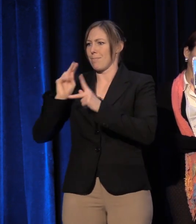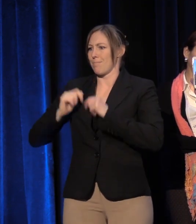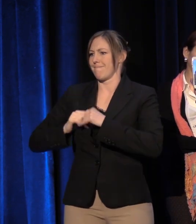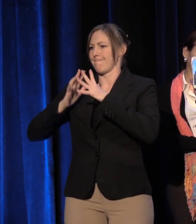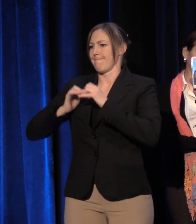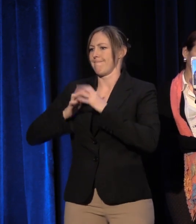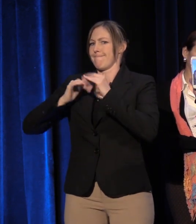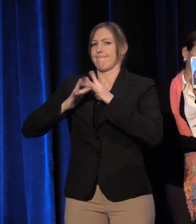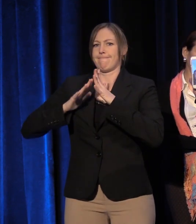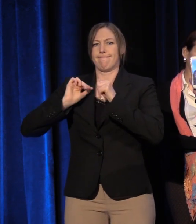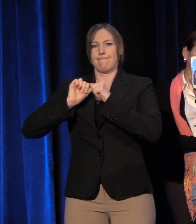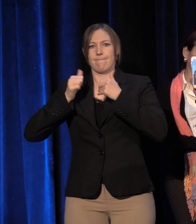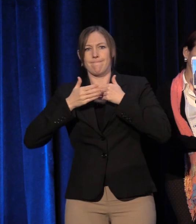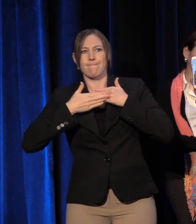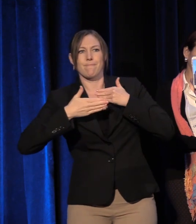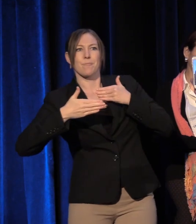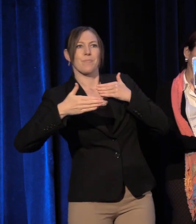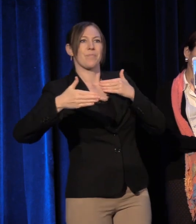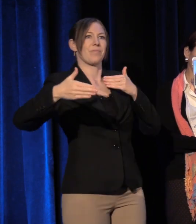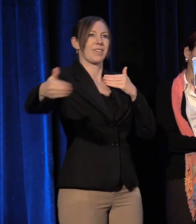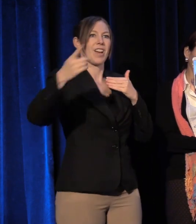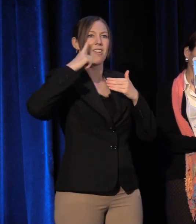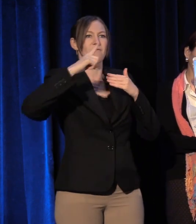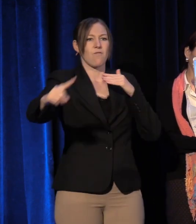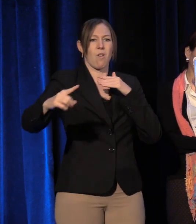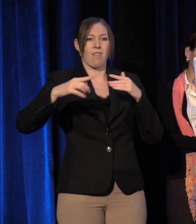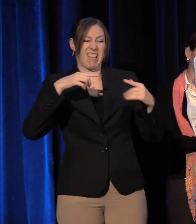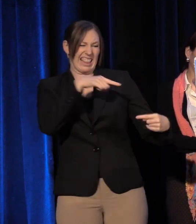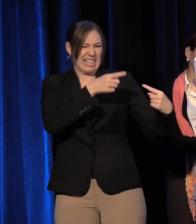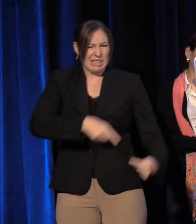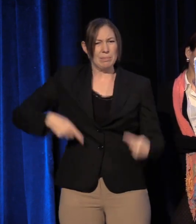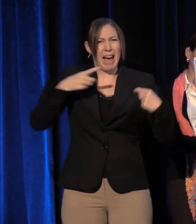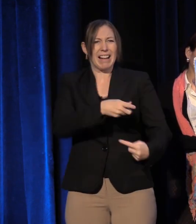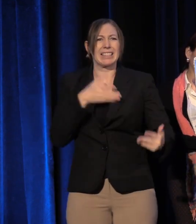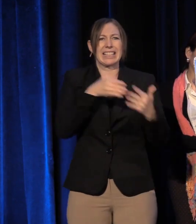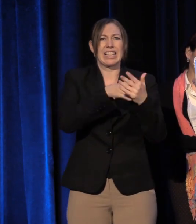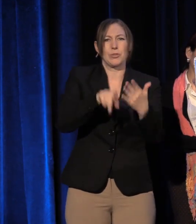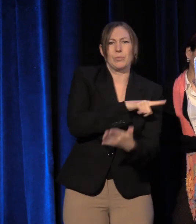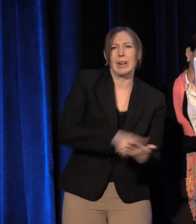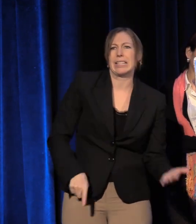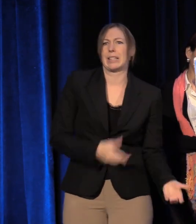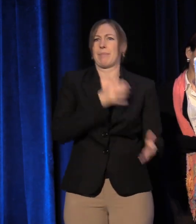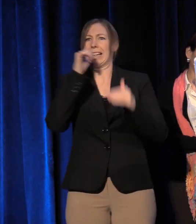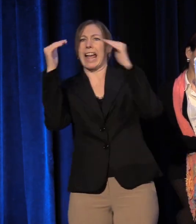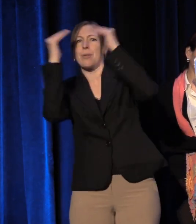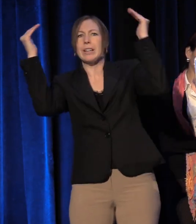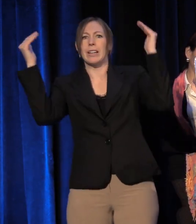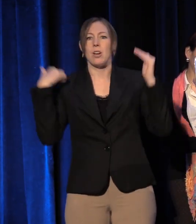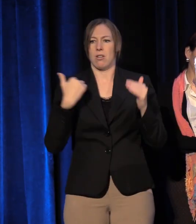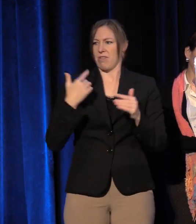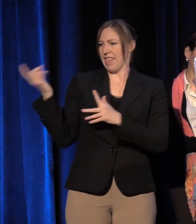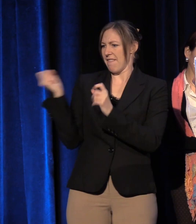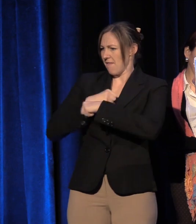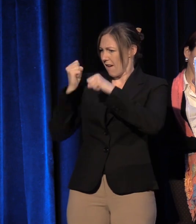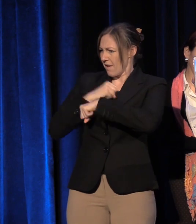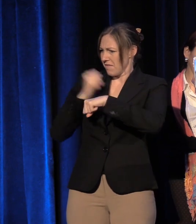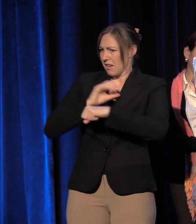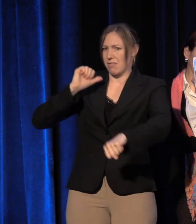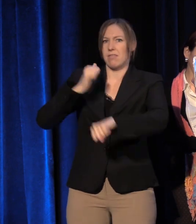who fought battles against racism and inequity we cannot even imagine. Finally, envision the countless leaders that are yet to come.